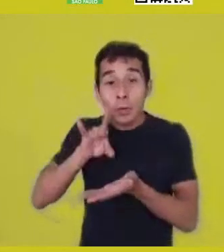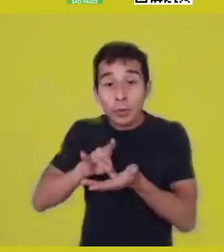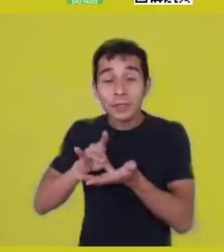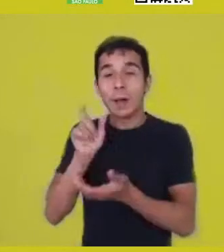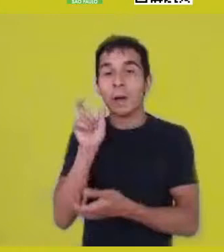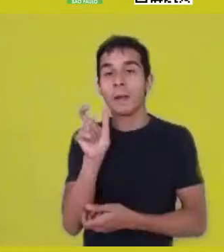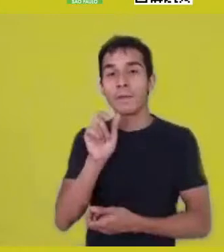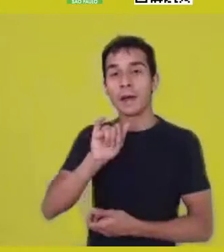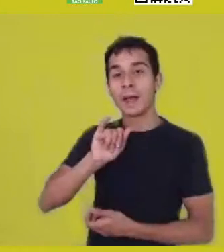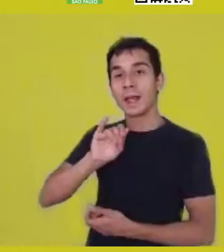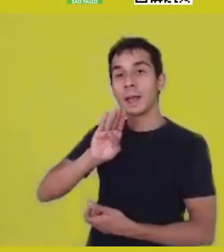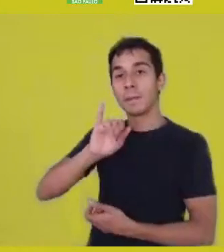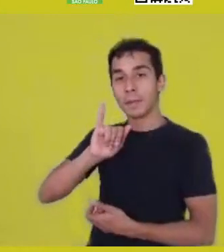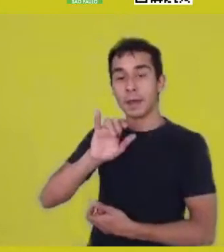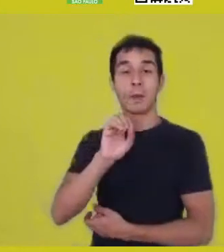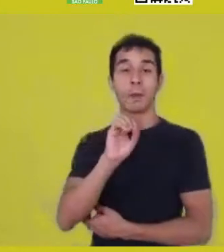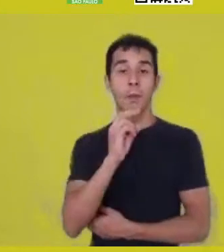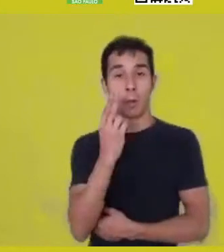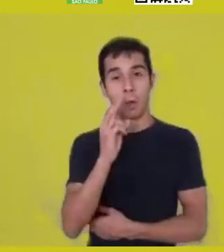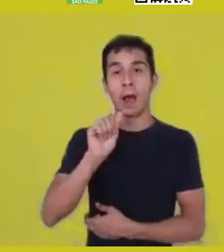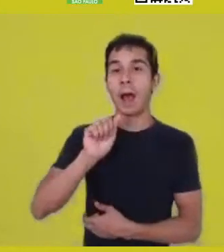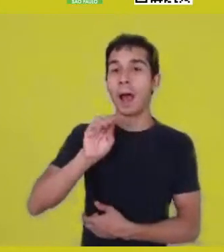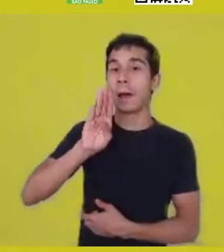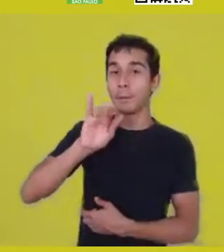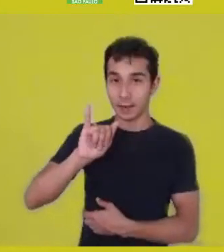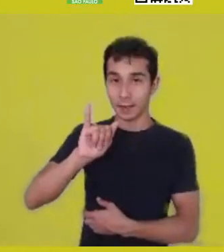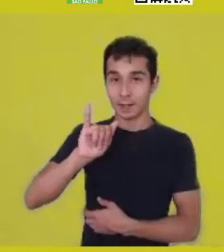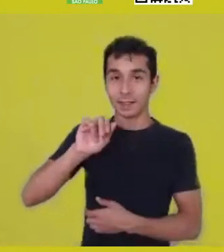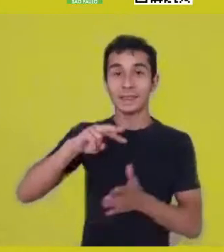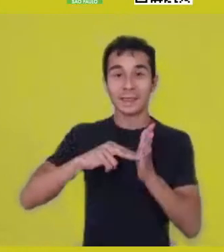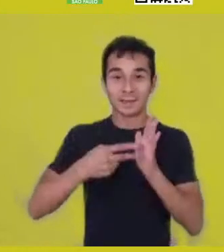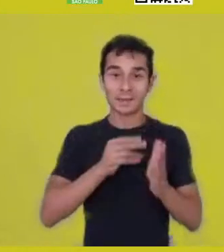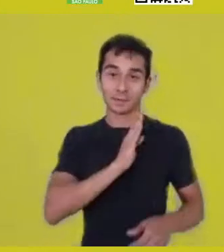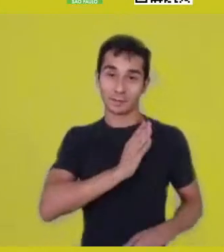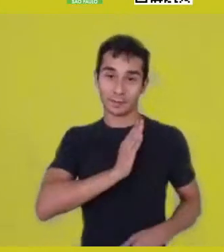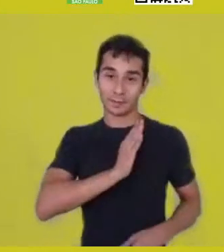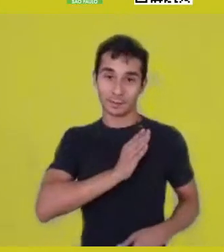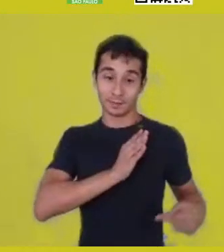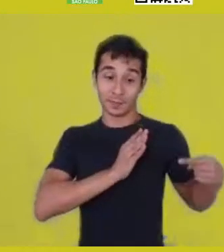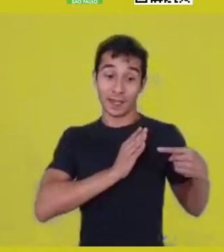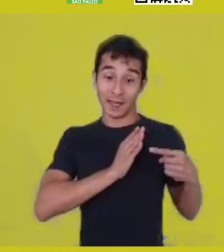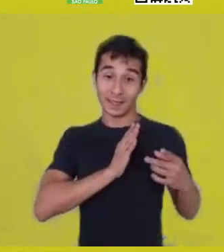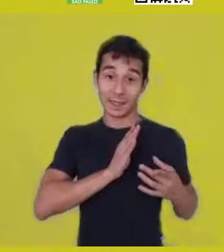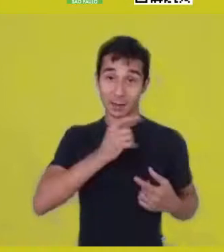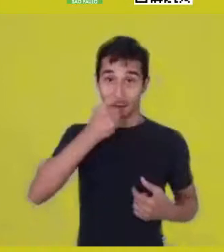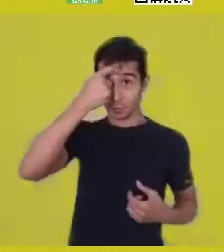The heart becomes consciousness. And in the Book of Coming Forth by Day,